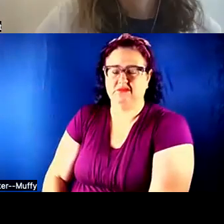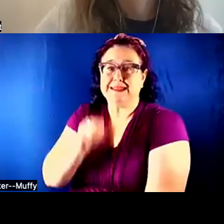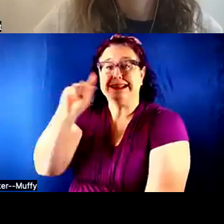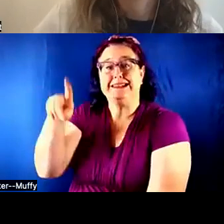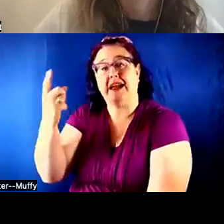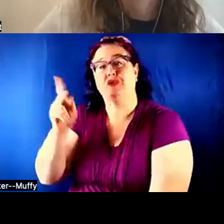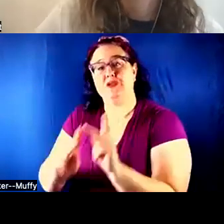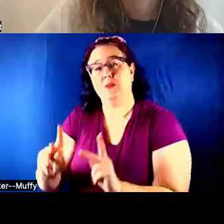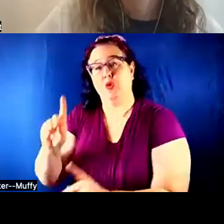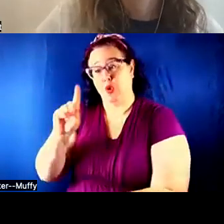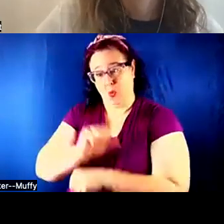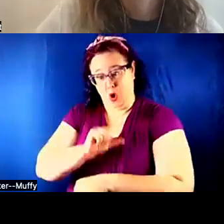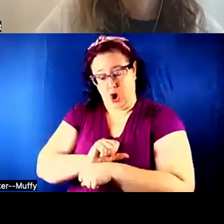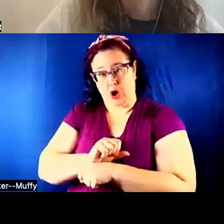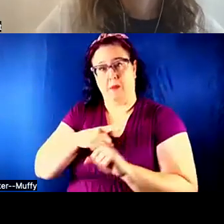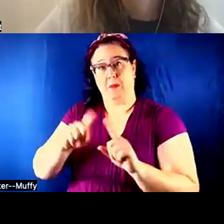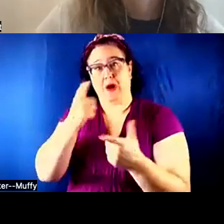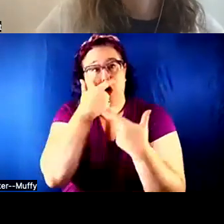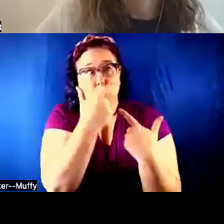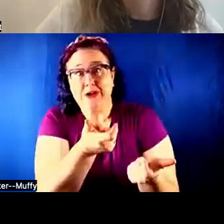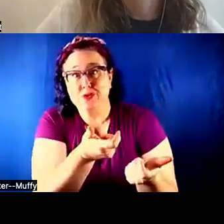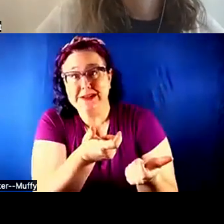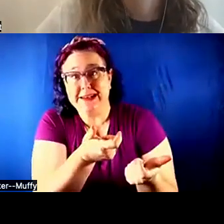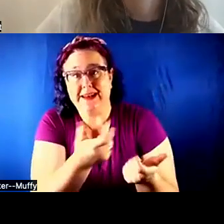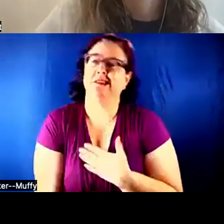but are you interested in it? Come and check out what it is like.